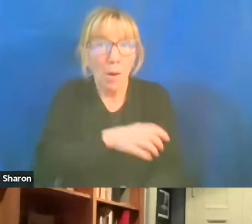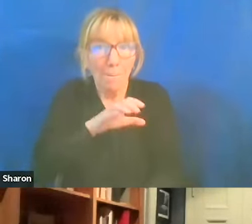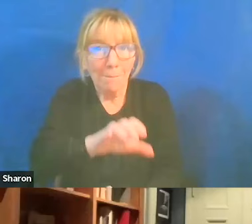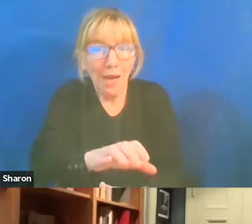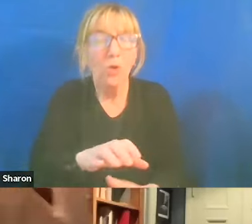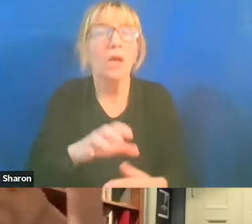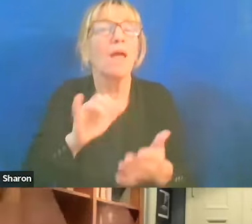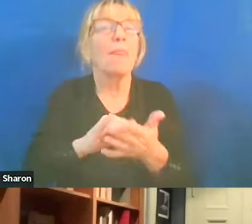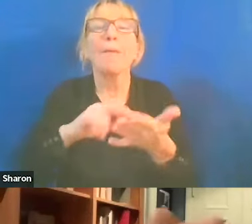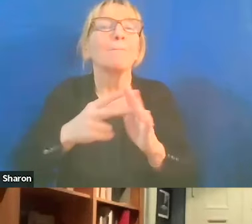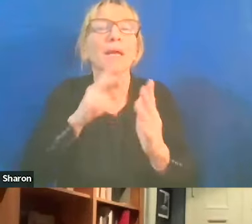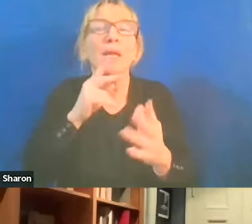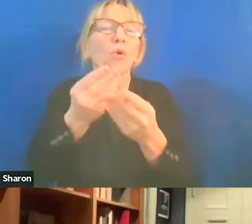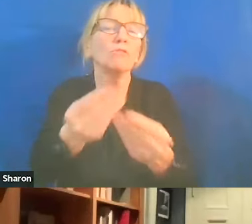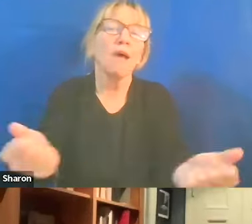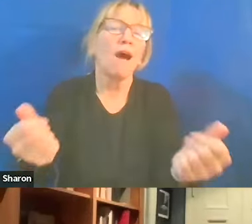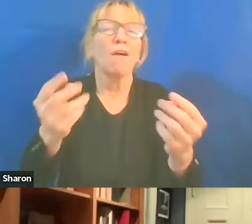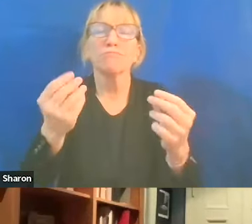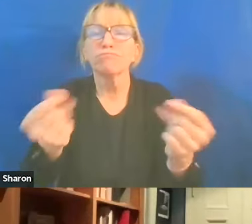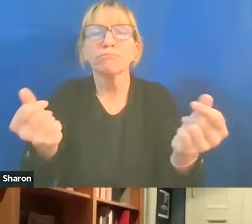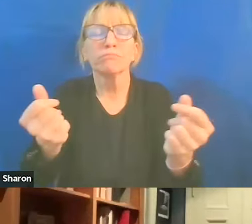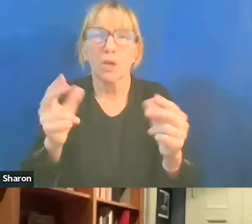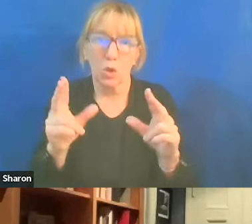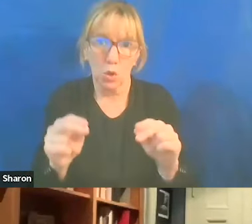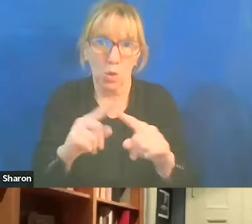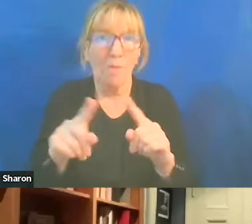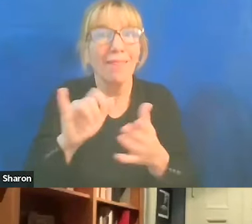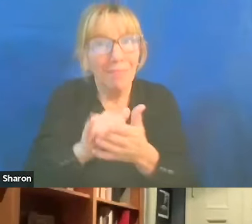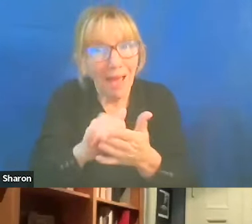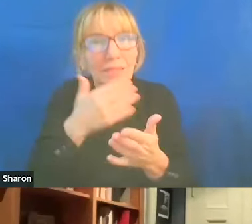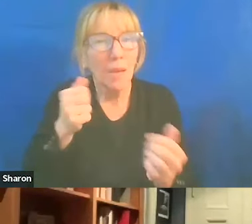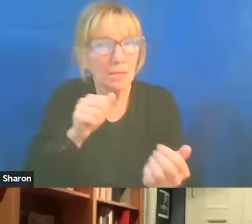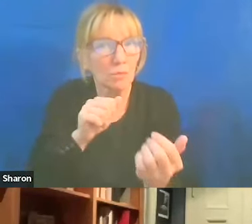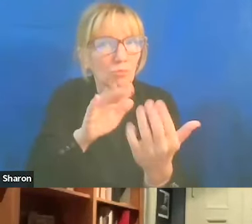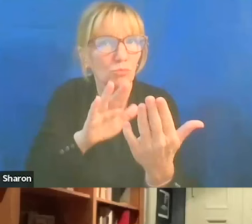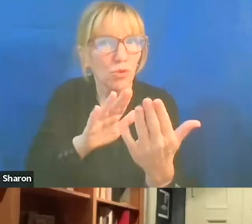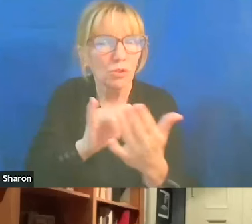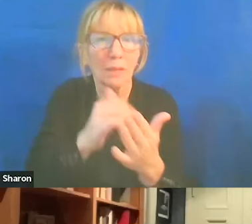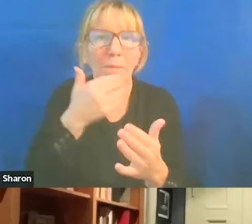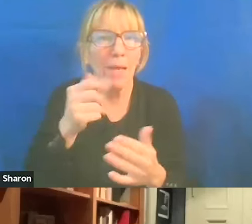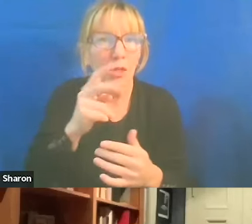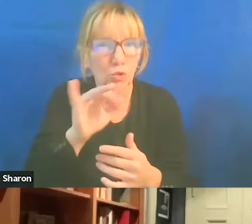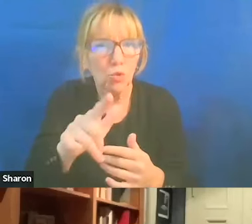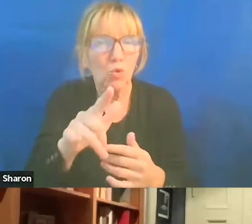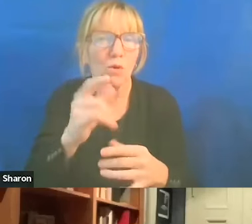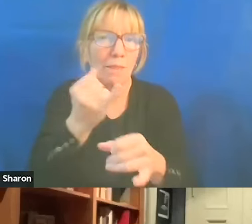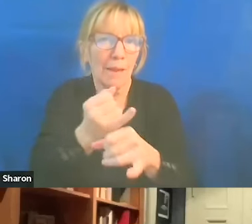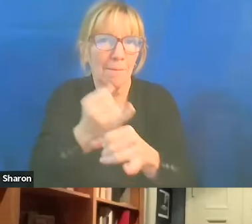No, but I think ultimately that's the best tool that a campus has. And when it goes down the other road of saying,